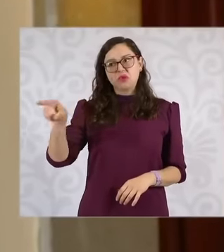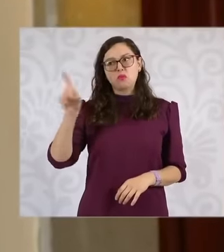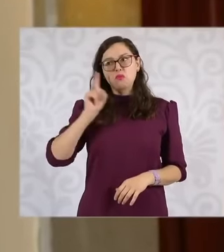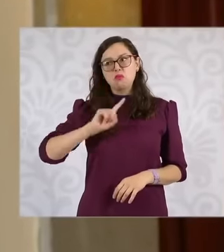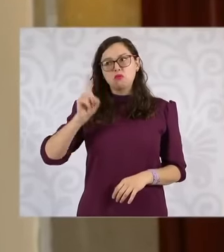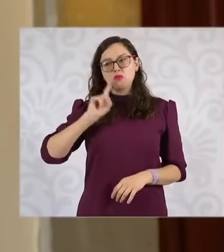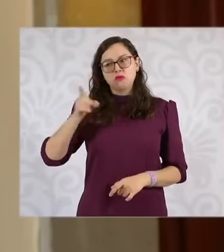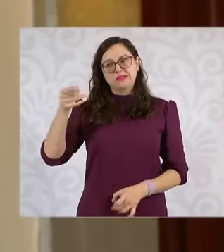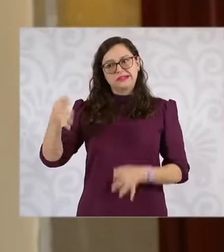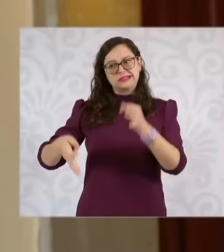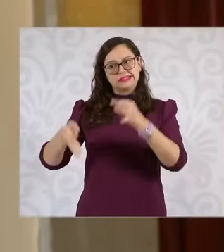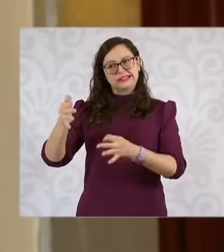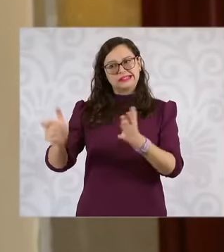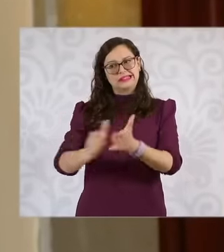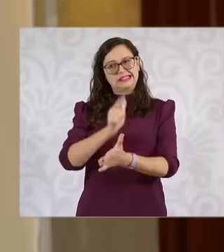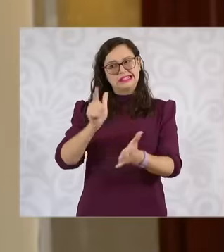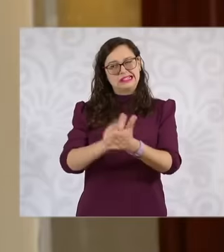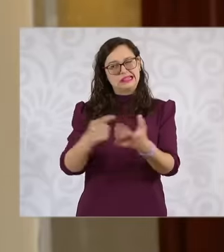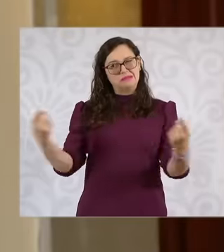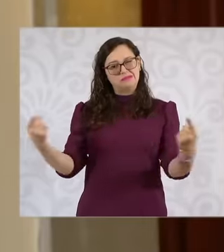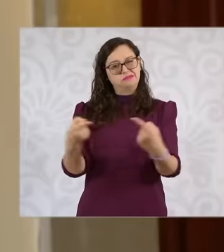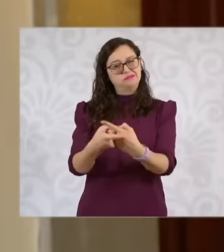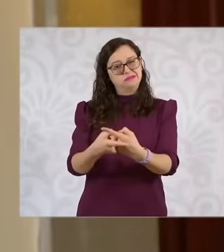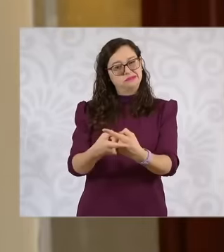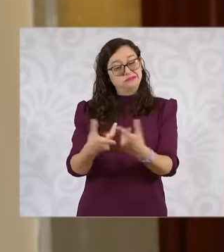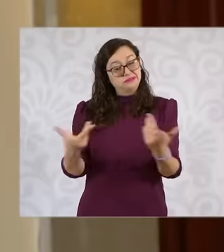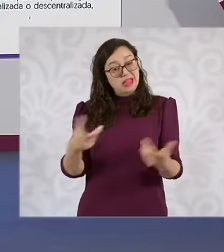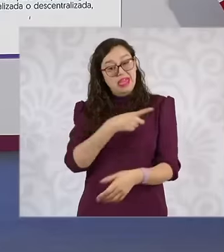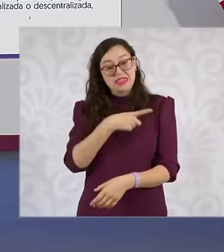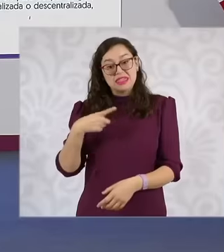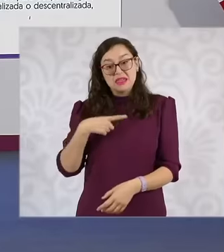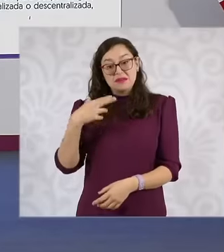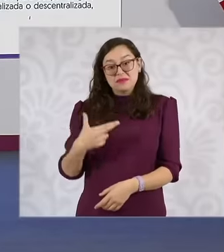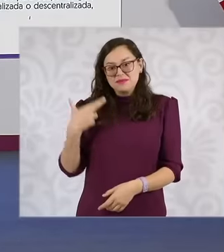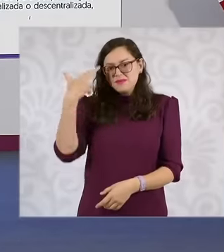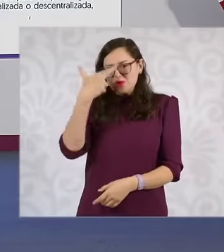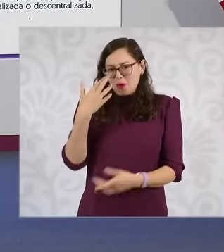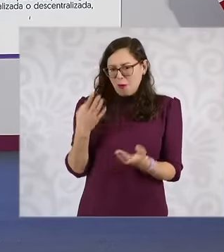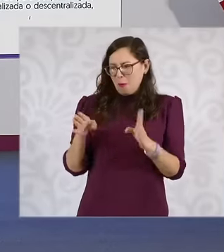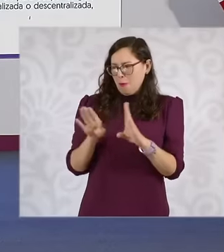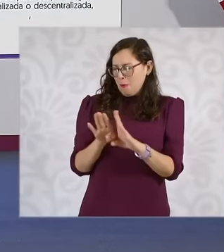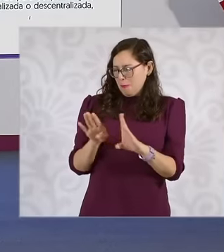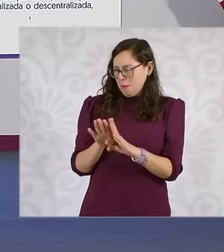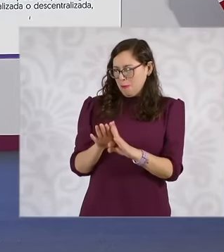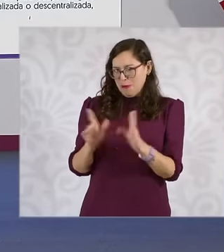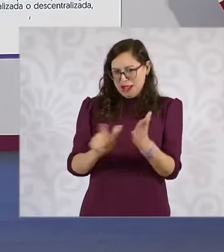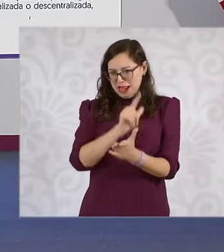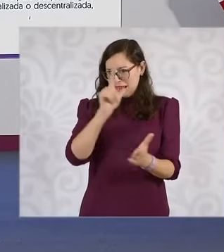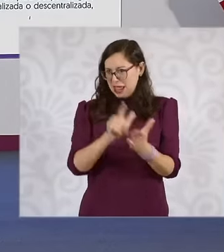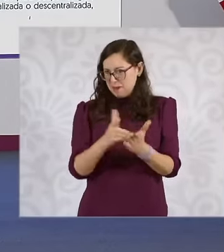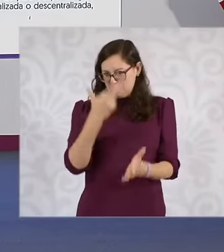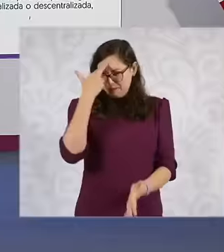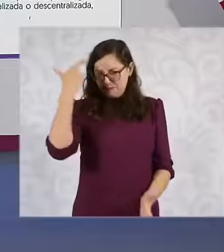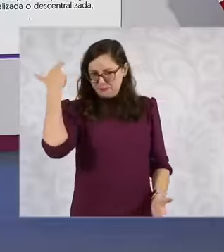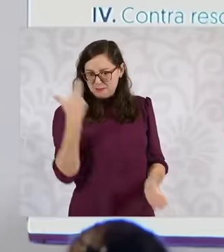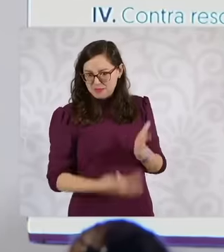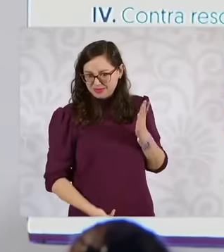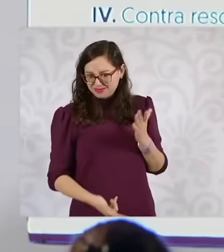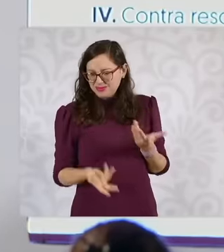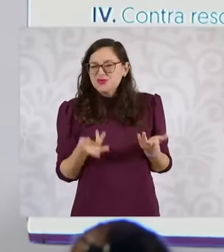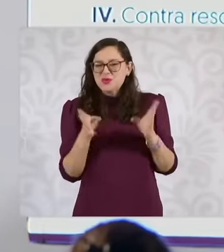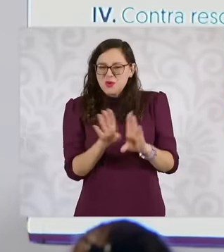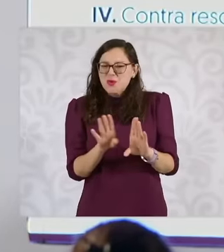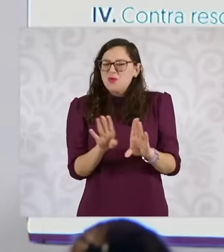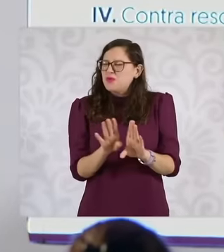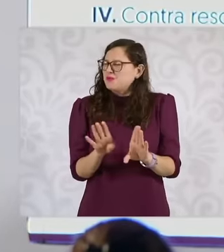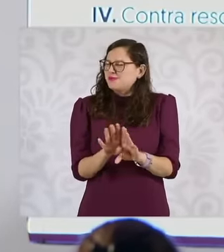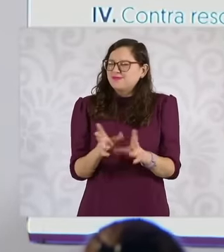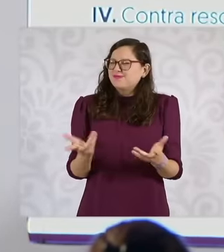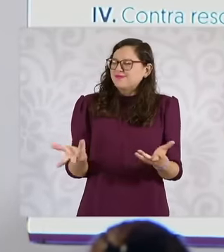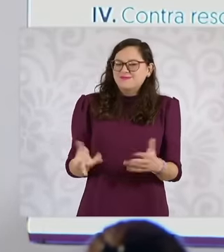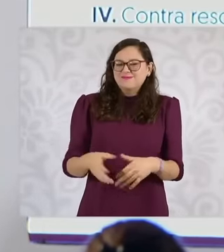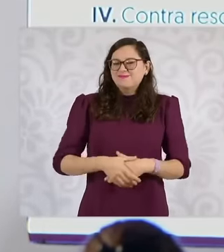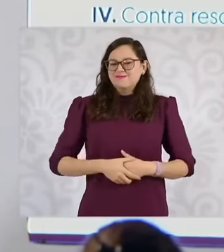reviewed as a judge violating the amparo law gives a suspension Now what